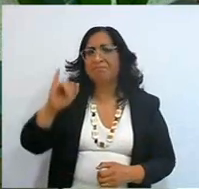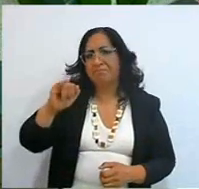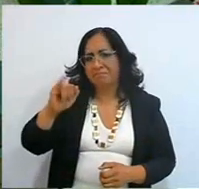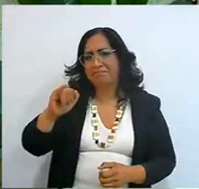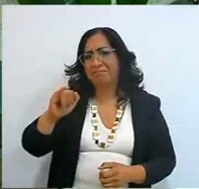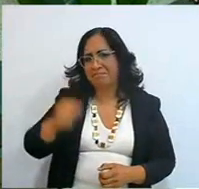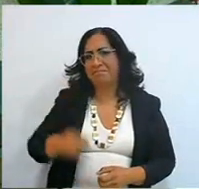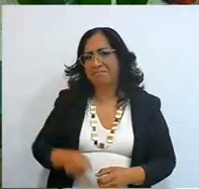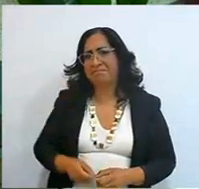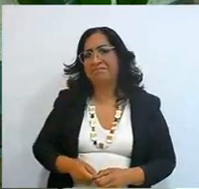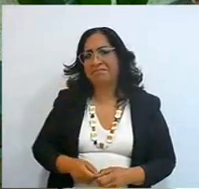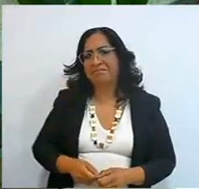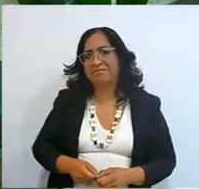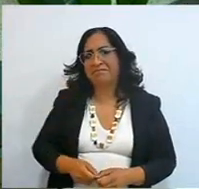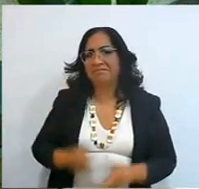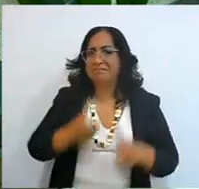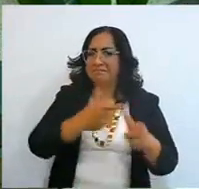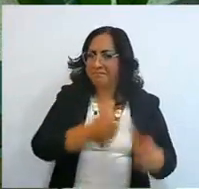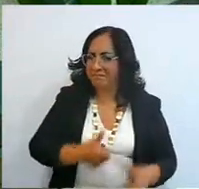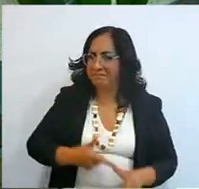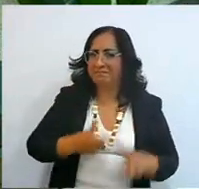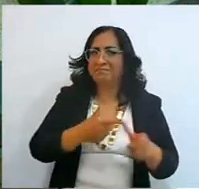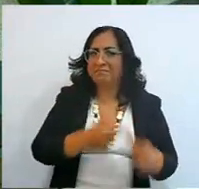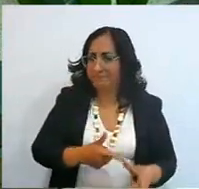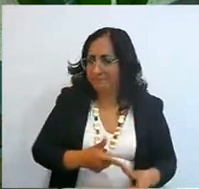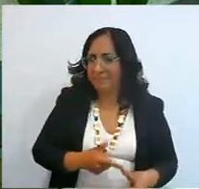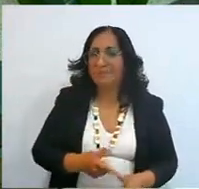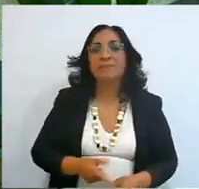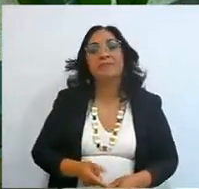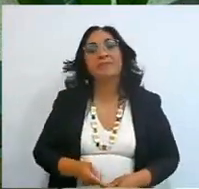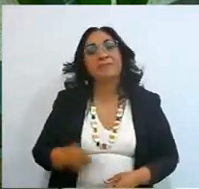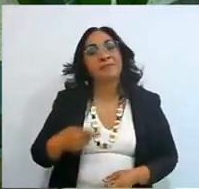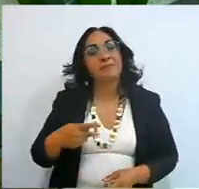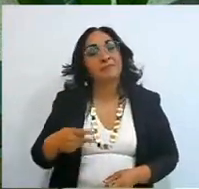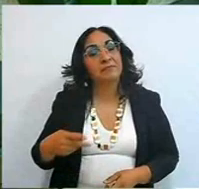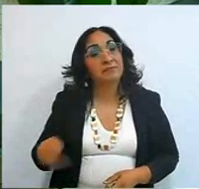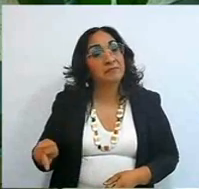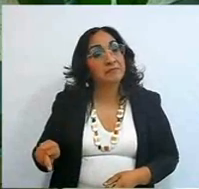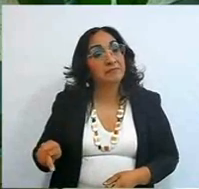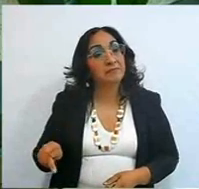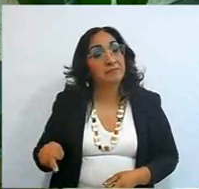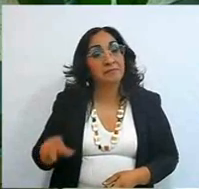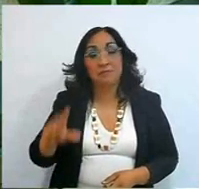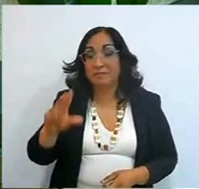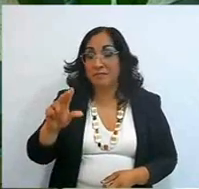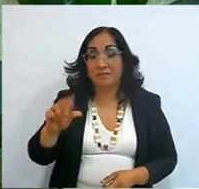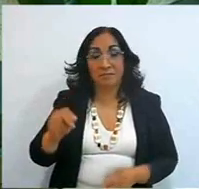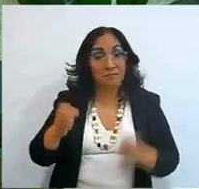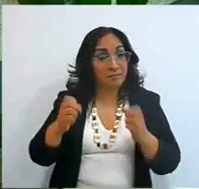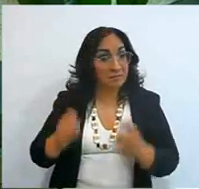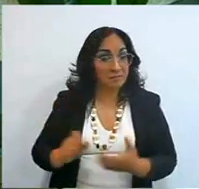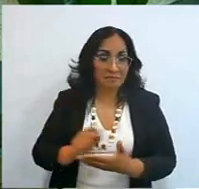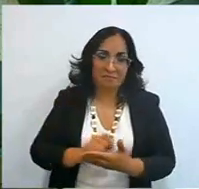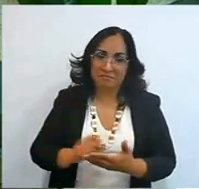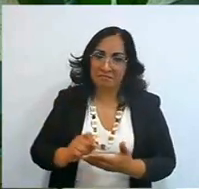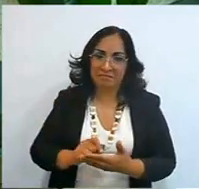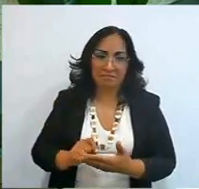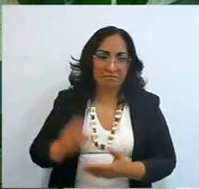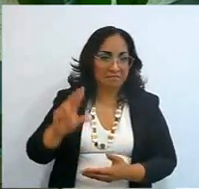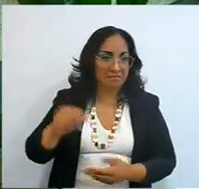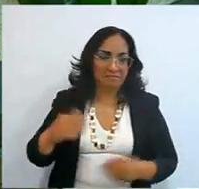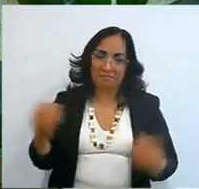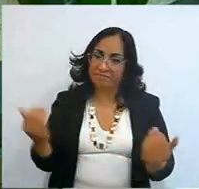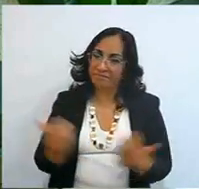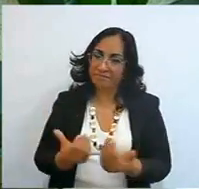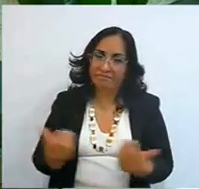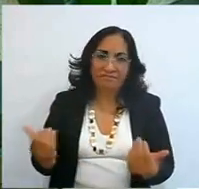And that's it, and go ahead, of course God also has us apart, so we must apply ourselves,